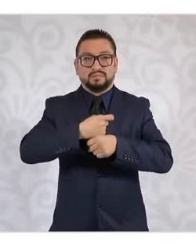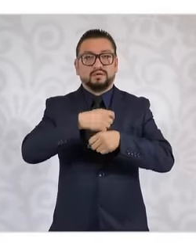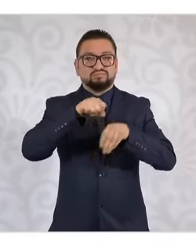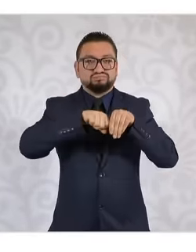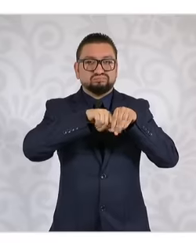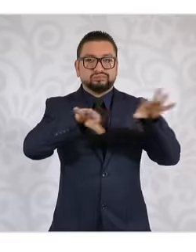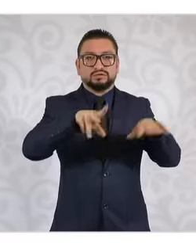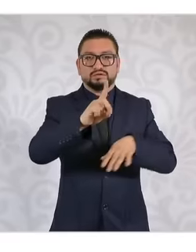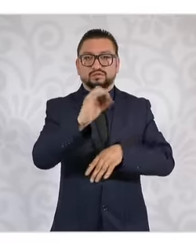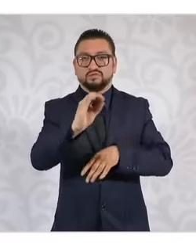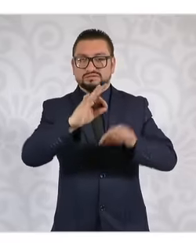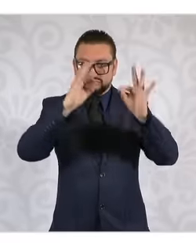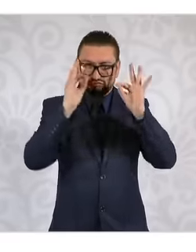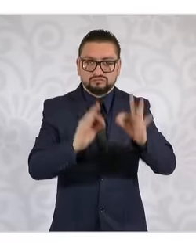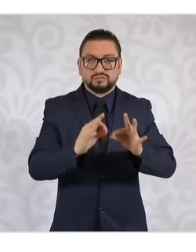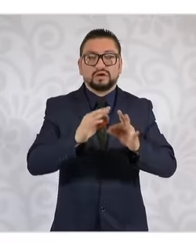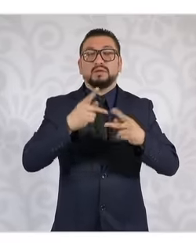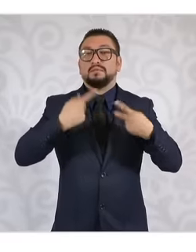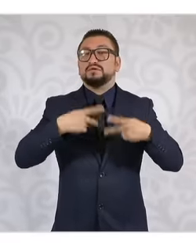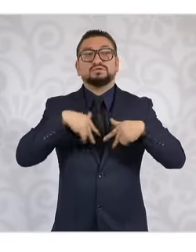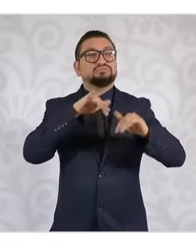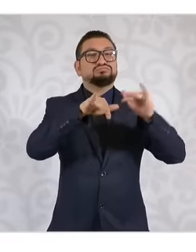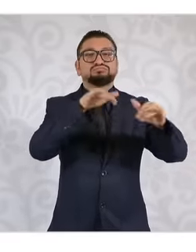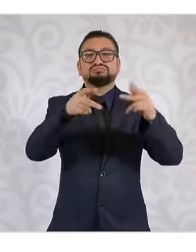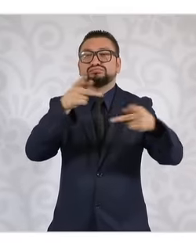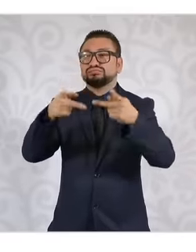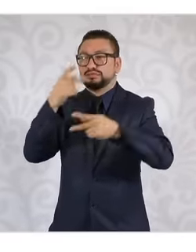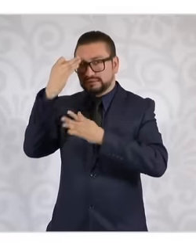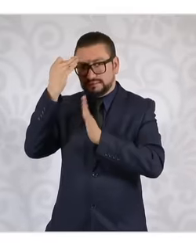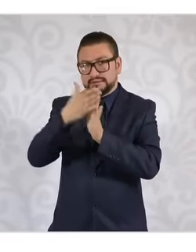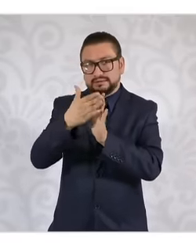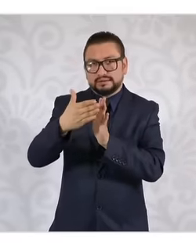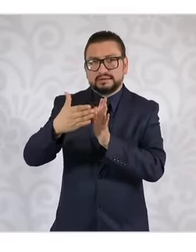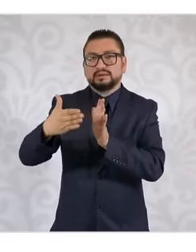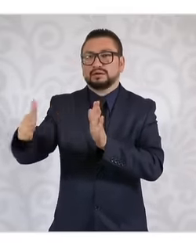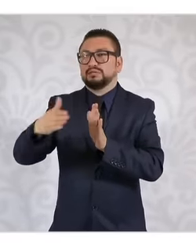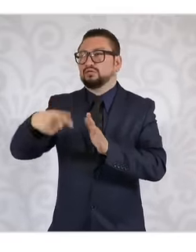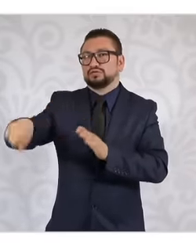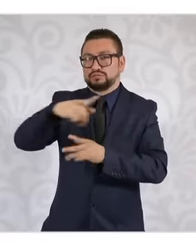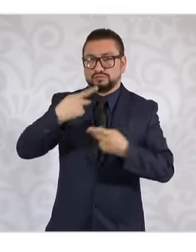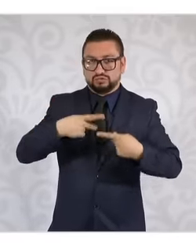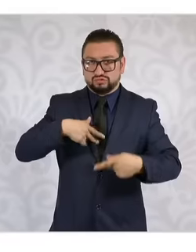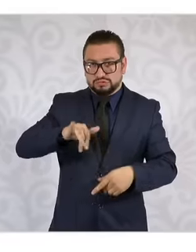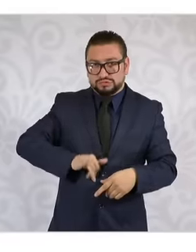so that there is a public consultation. A lot of time is given to all interested parties. to give their